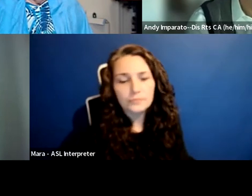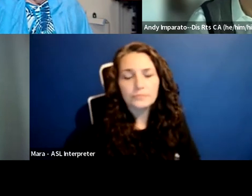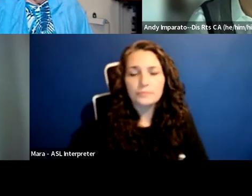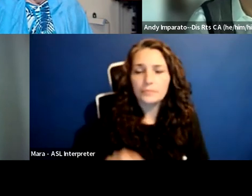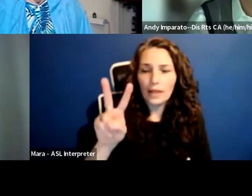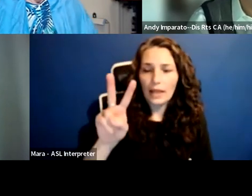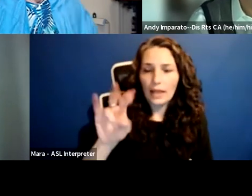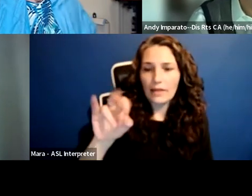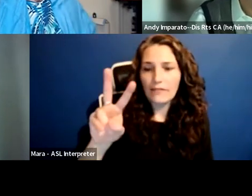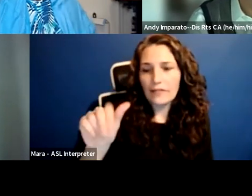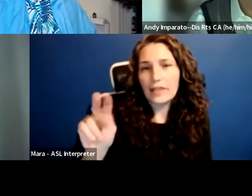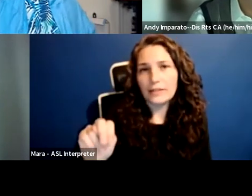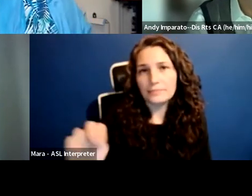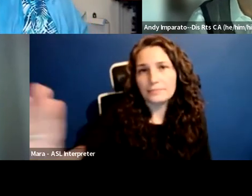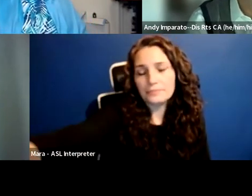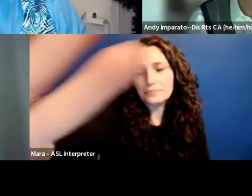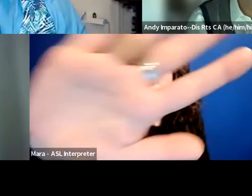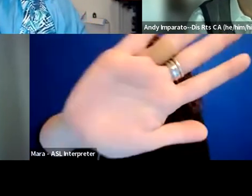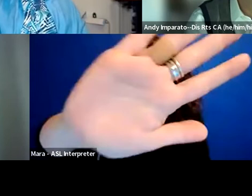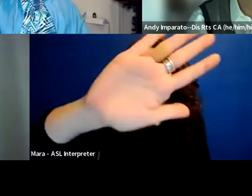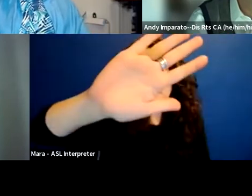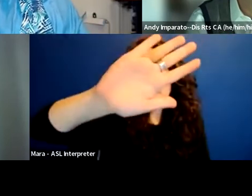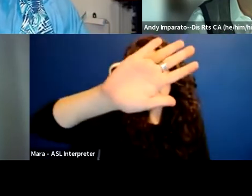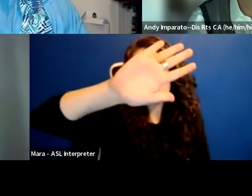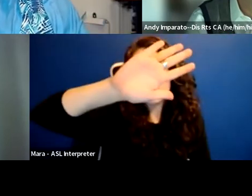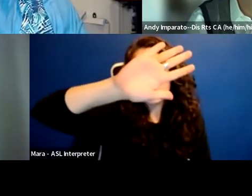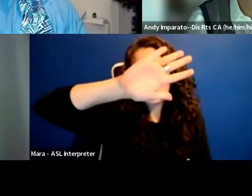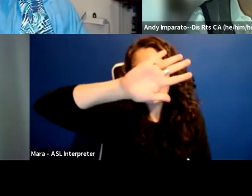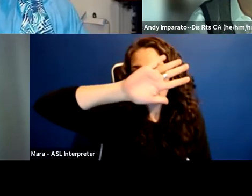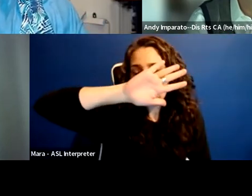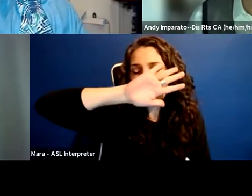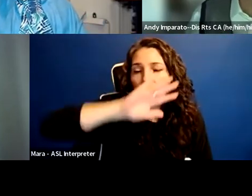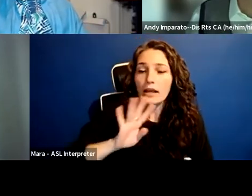of working in coalition, I think it just can't be stressed enough,